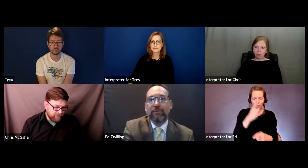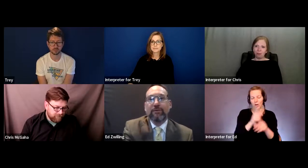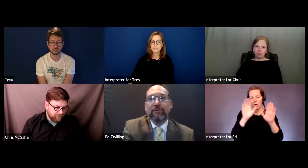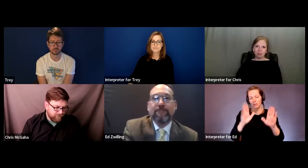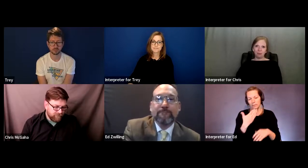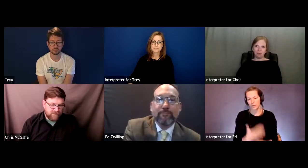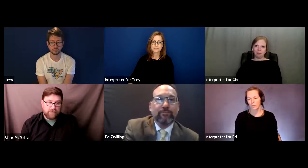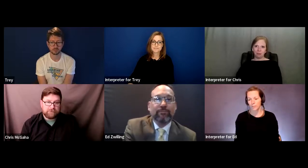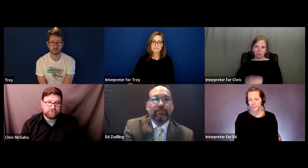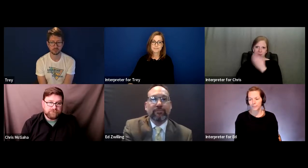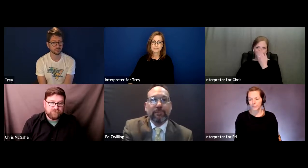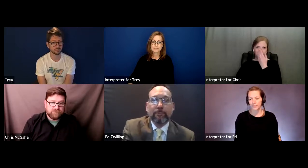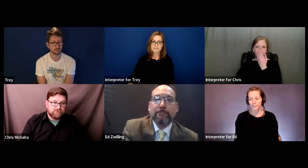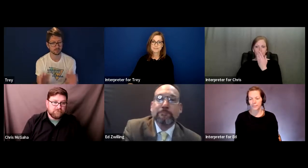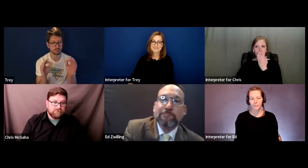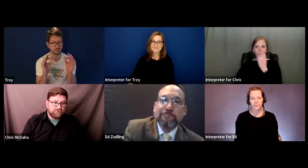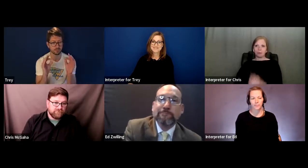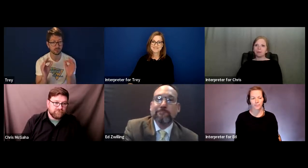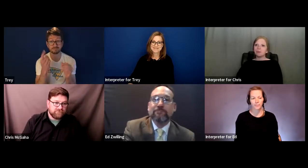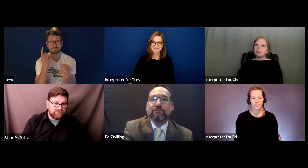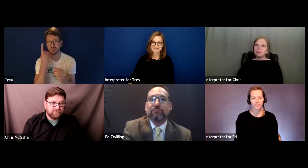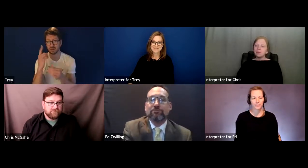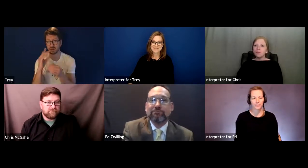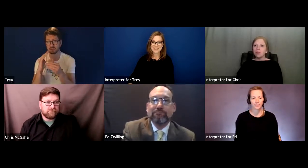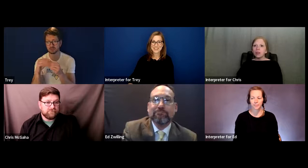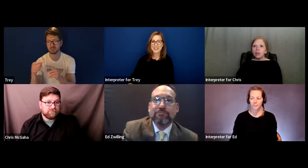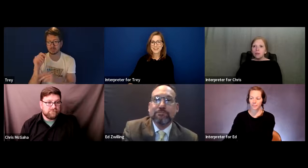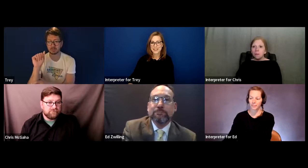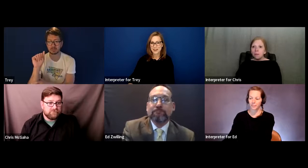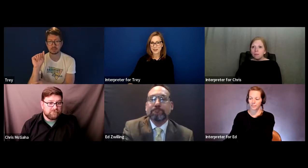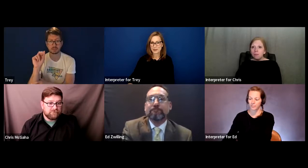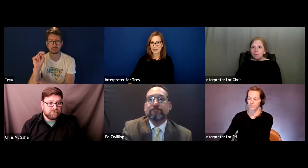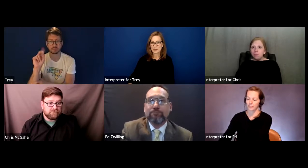Thank you. Trey: All right.